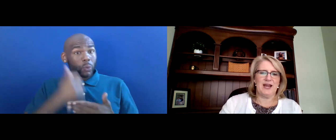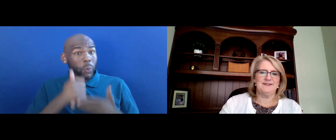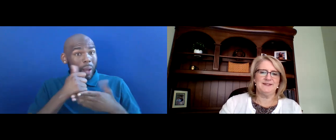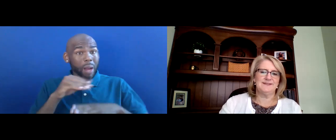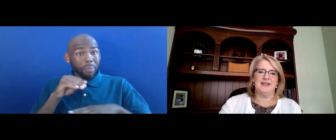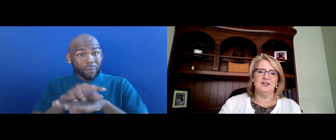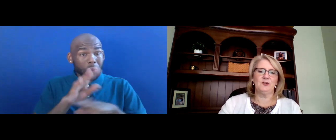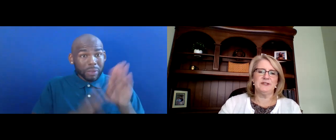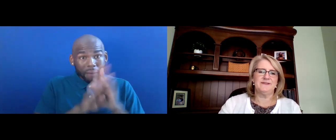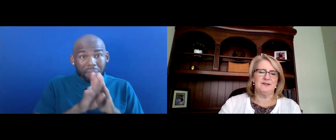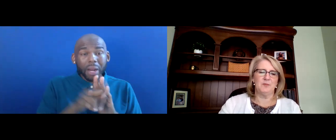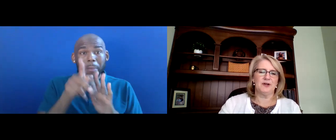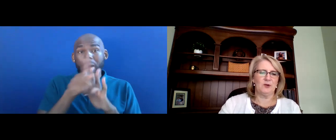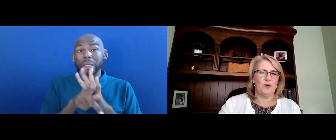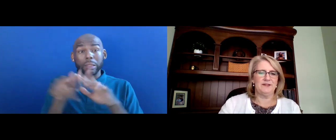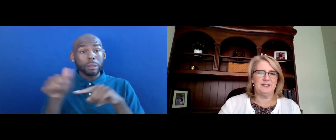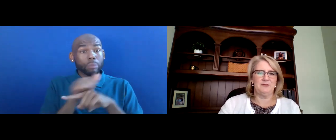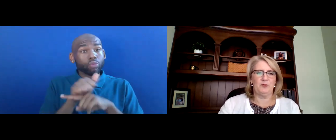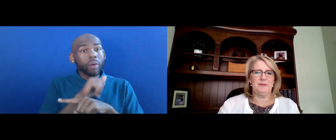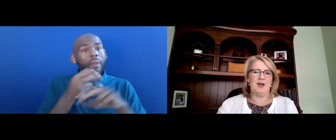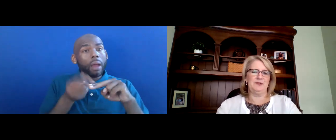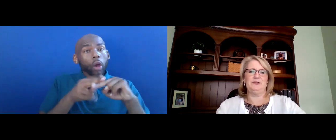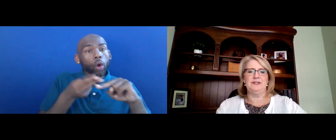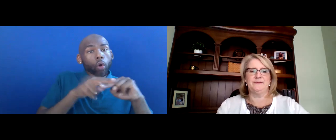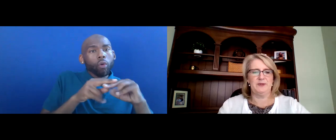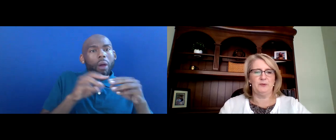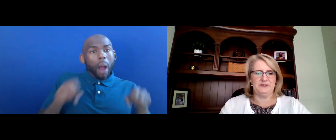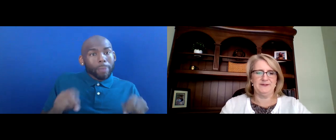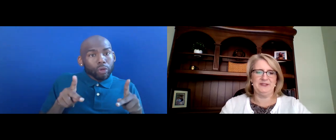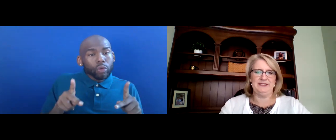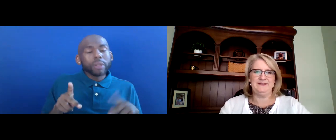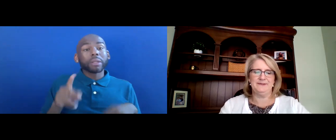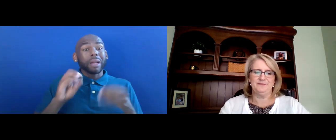PRACTICES THAT INCREASE THE NUMBER AND QUALITY OF EMPLOYMENT OPPORTUNITIES FOR PEOPLE WITH DISABILITIES.